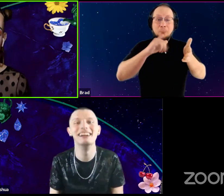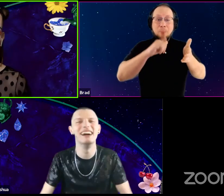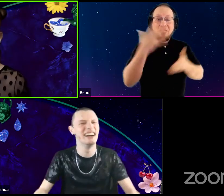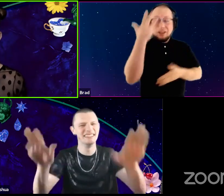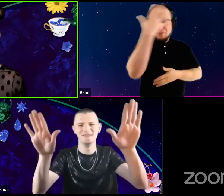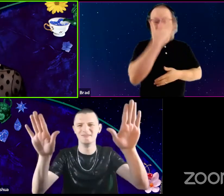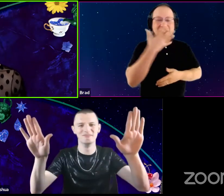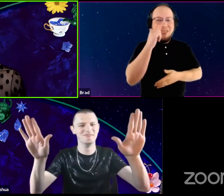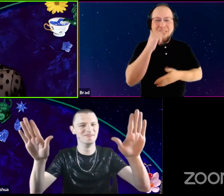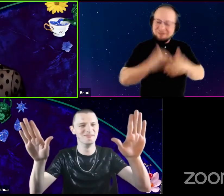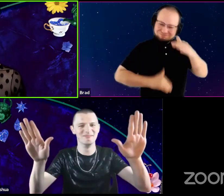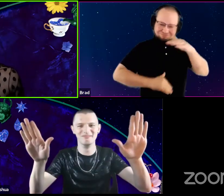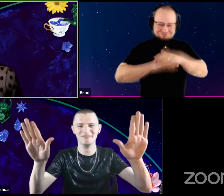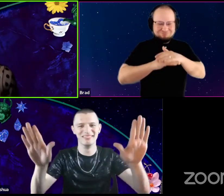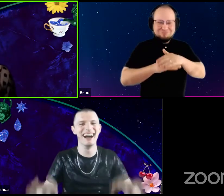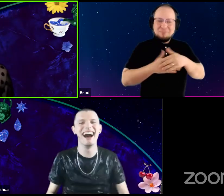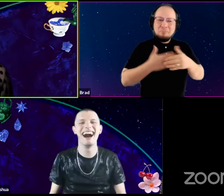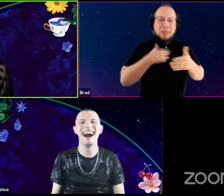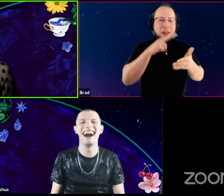is the most painting that you're going to see me do.